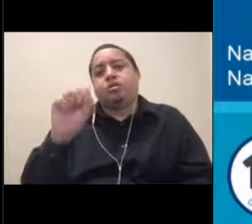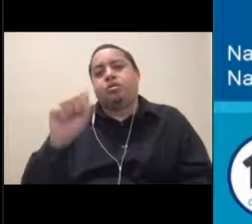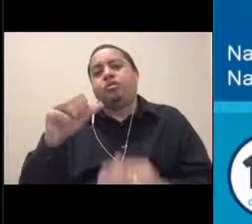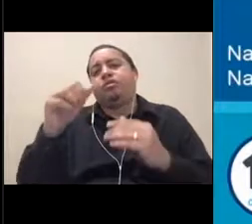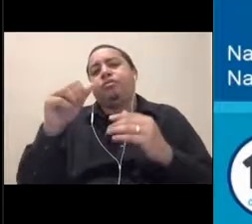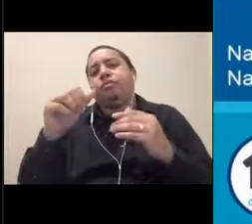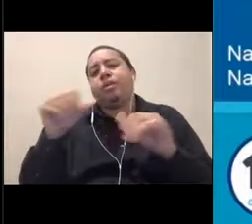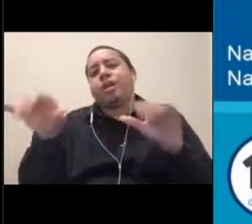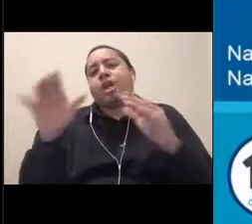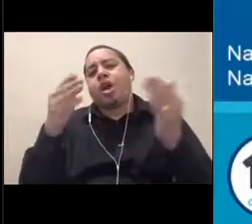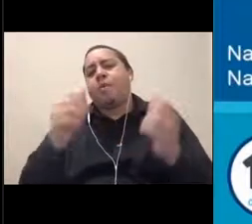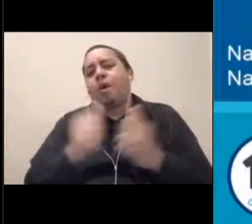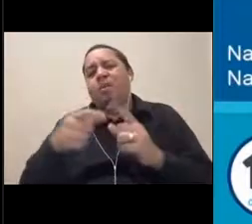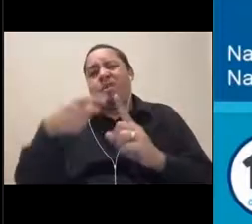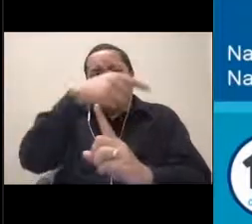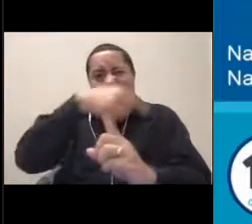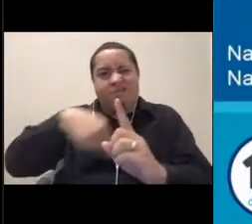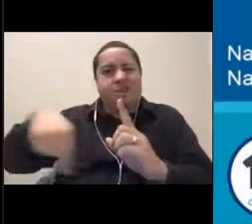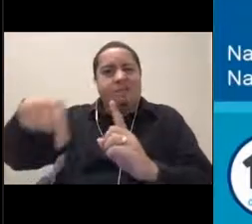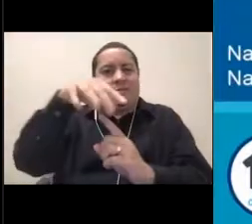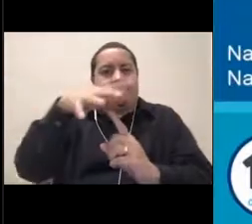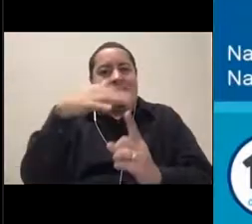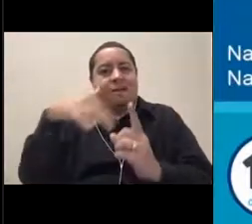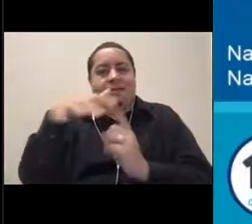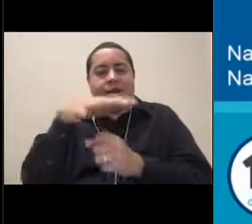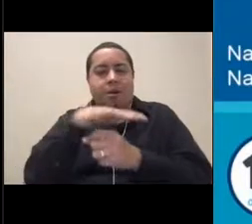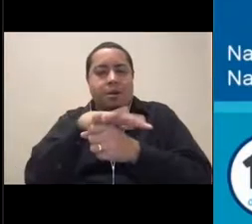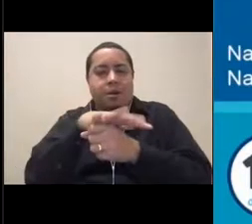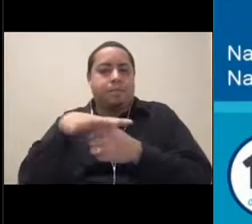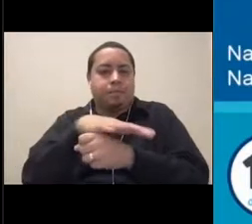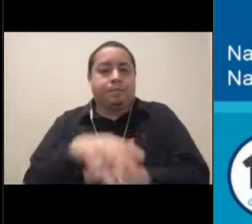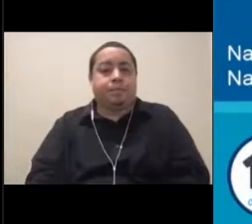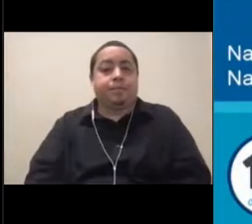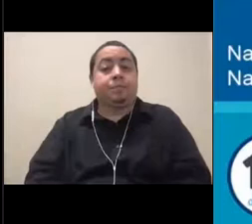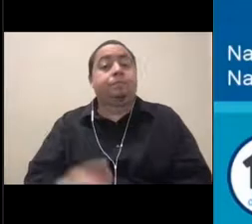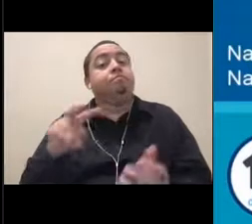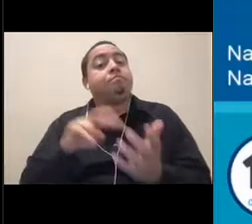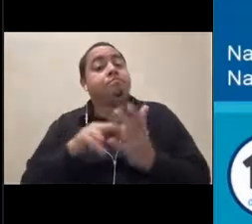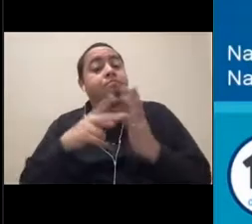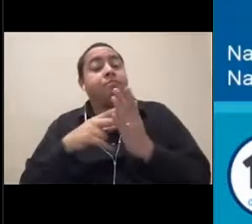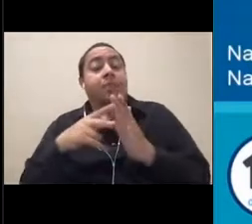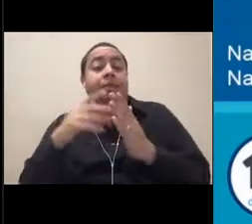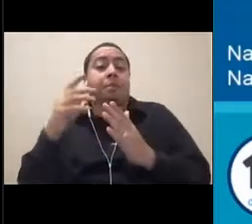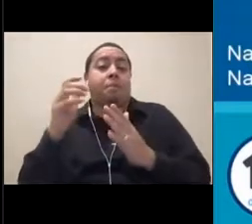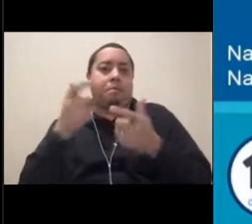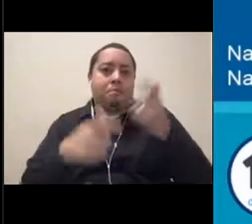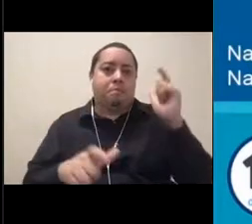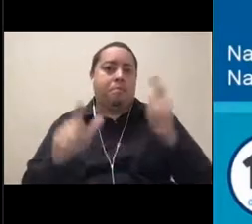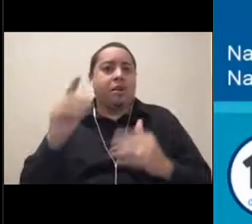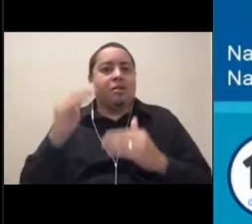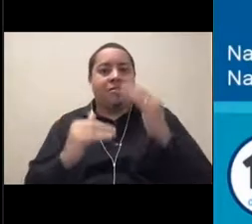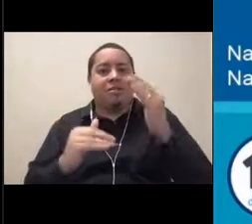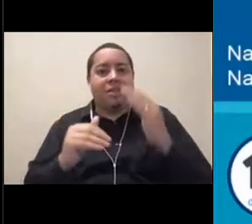So that's about 3,000 feet. It's a mountain that's taller than 3,000 feet, but it can't break the surface.